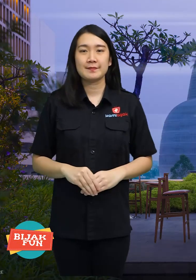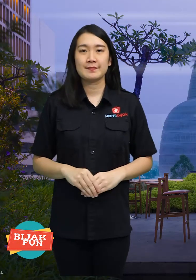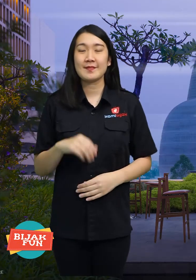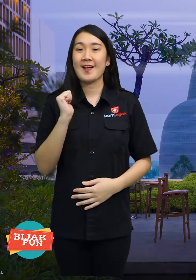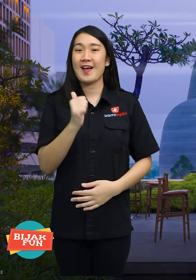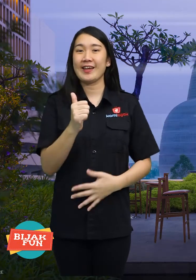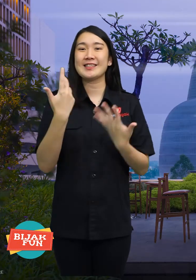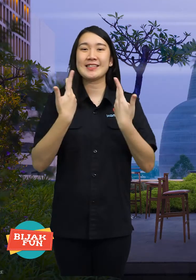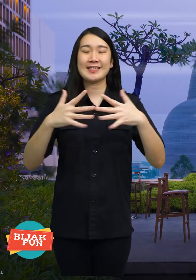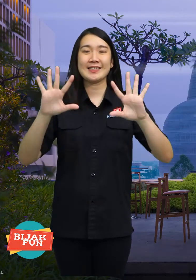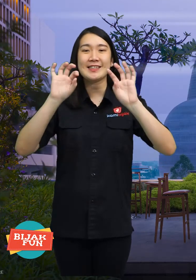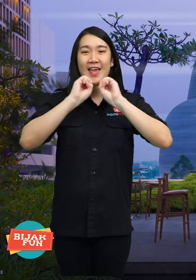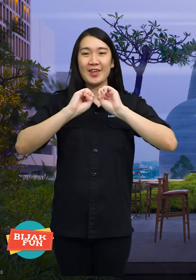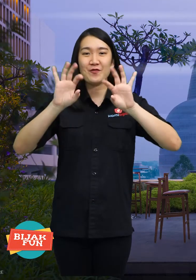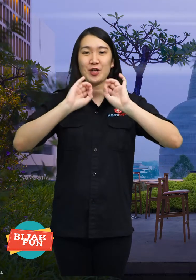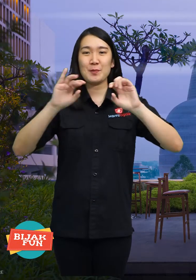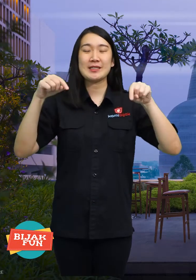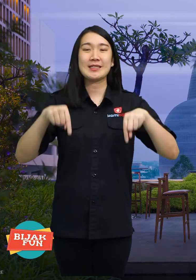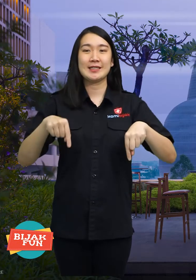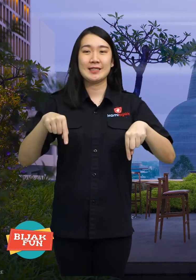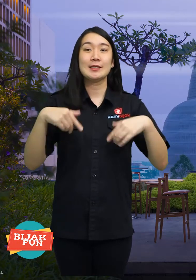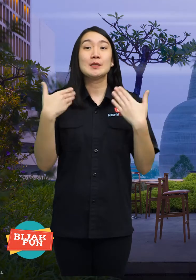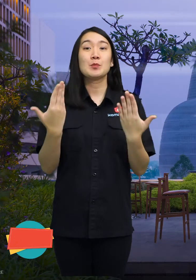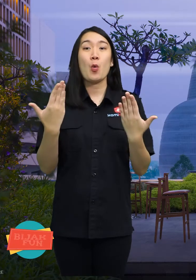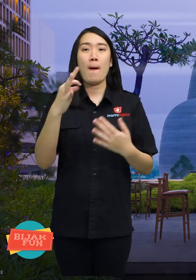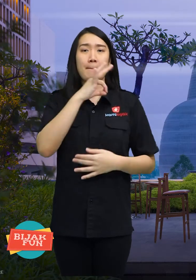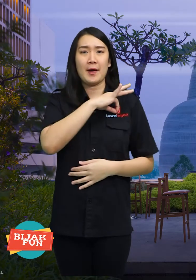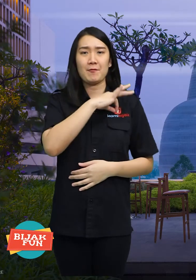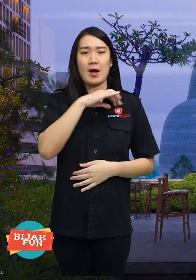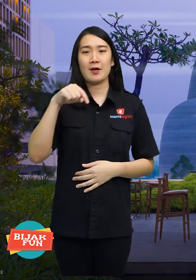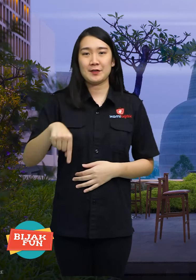Ok, finished today's information. Hope this is useful